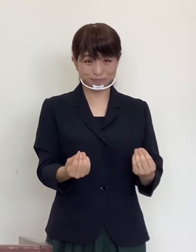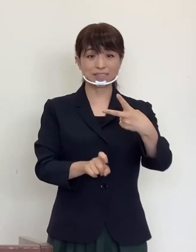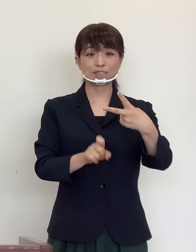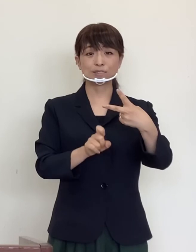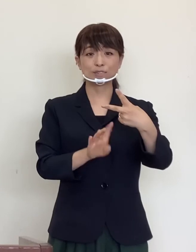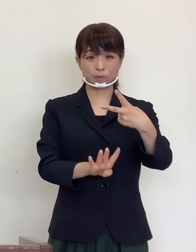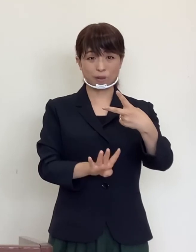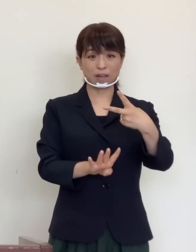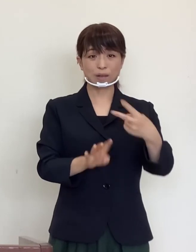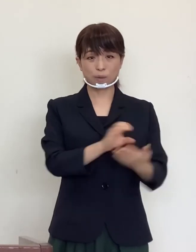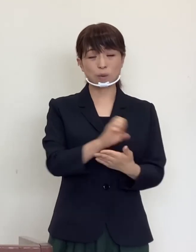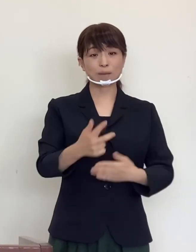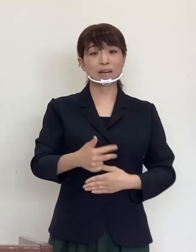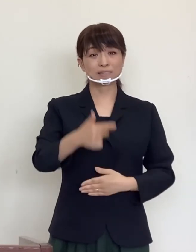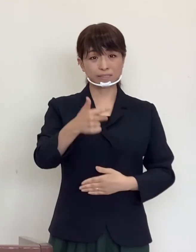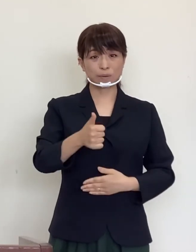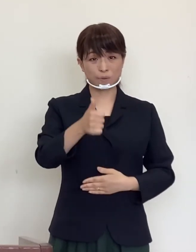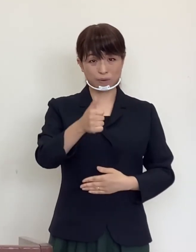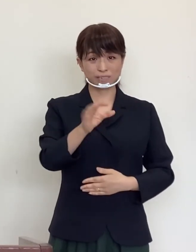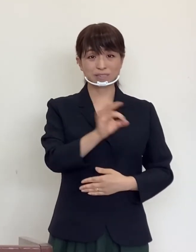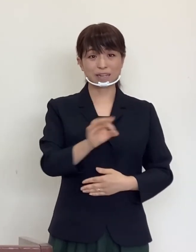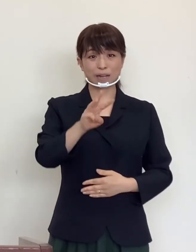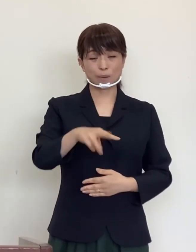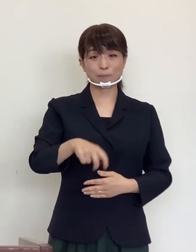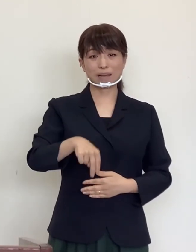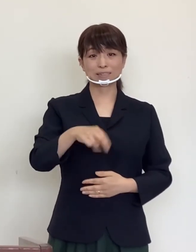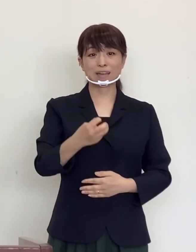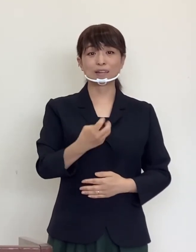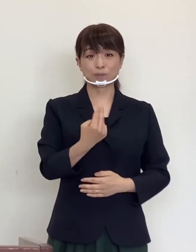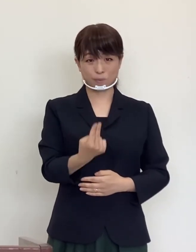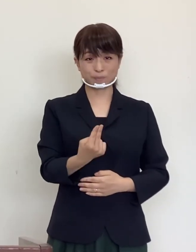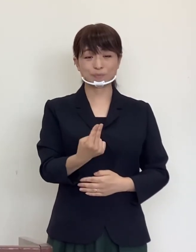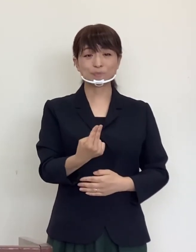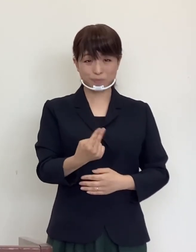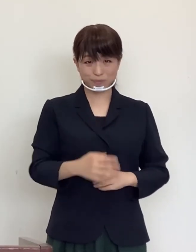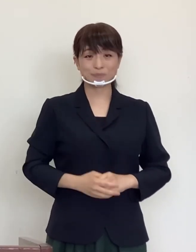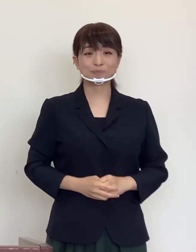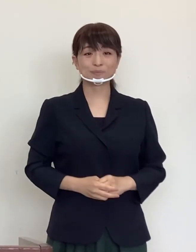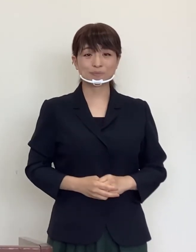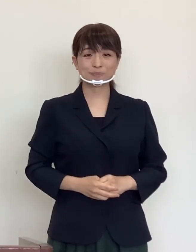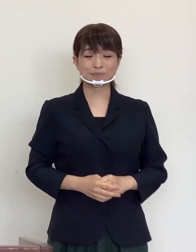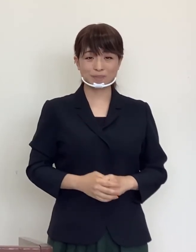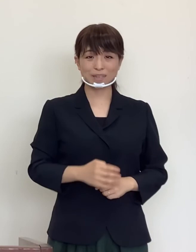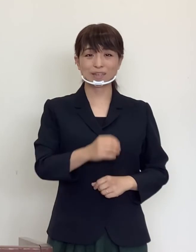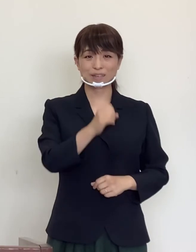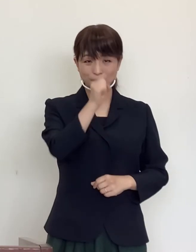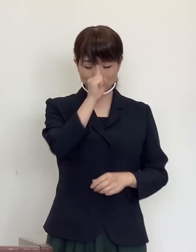Mayor of Koriyama City, Masato Shinagawa Have a nice long weekend!